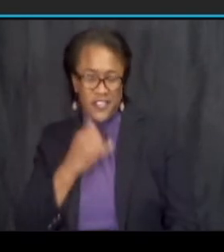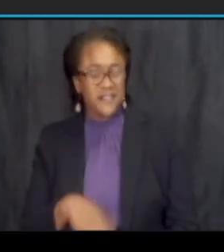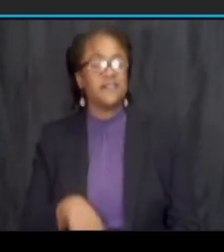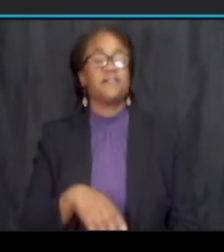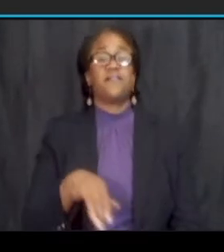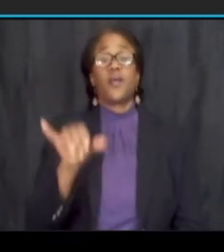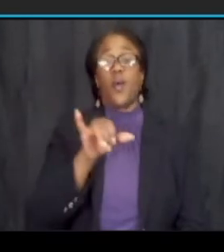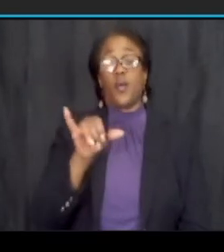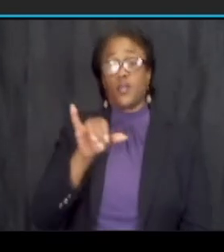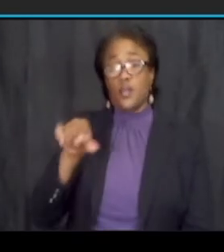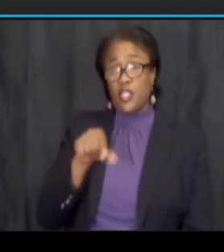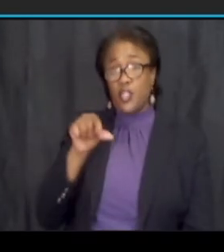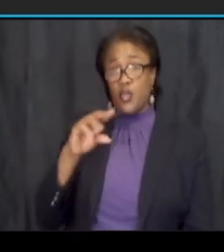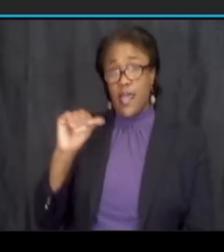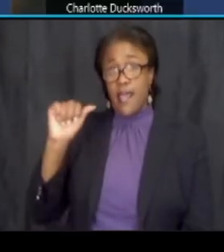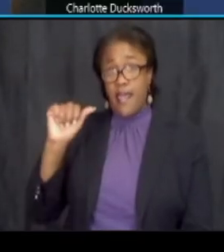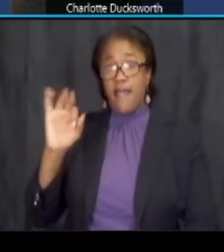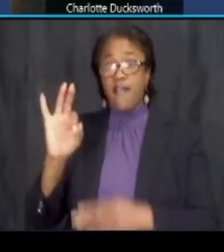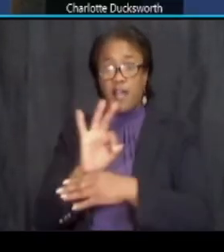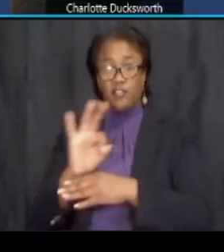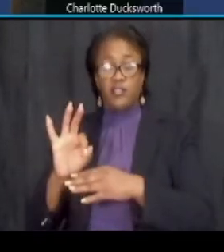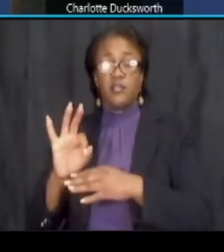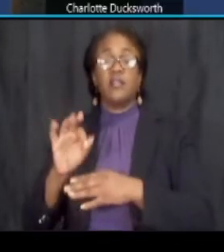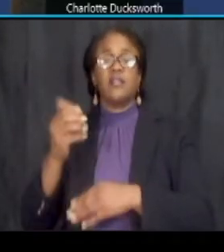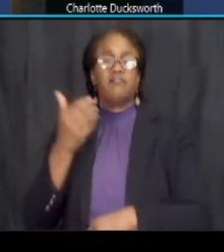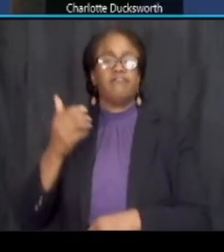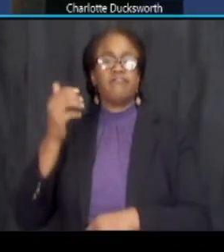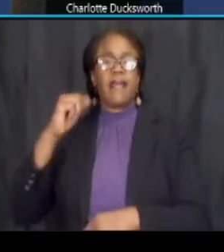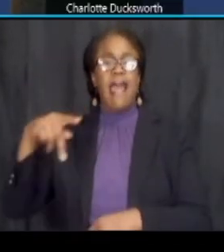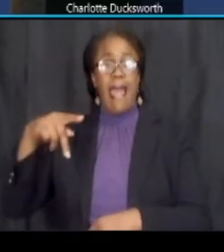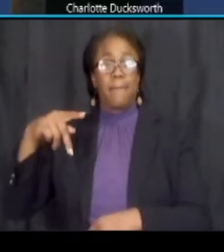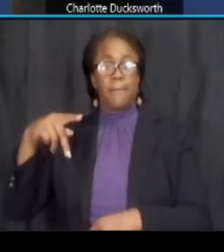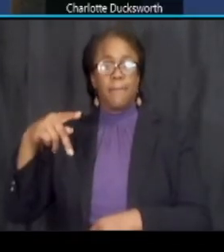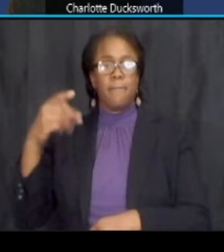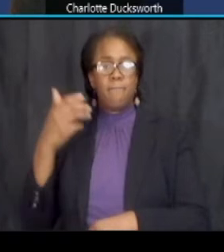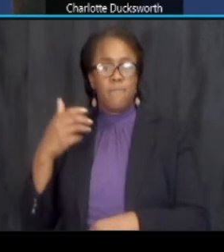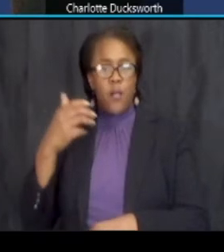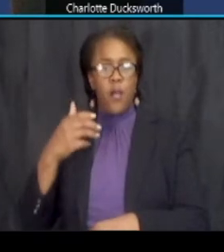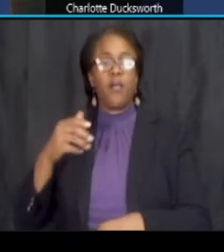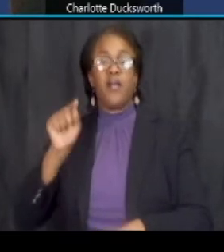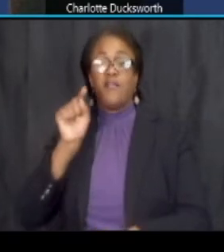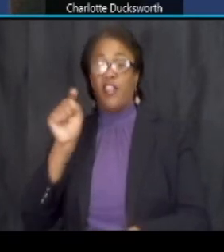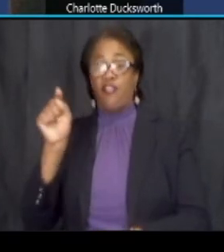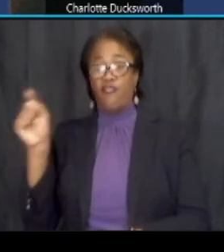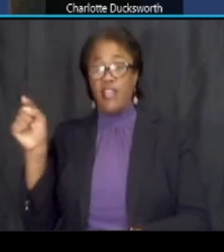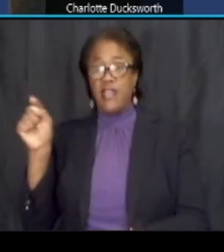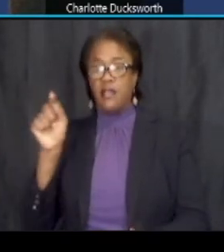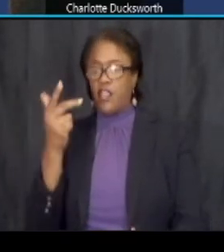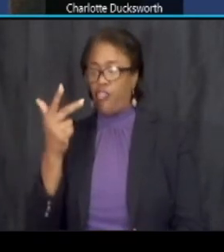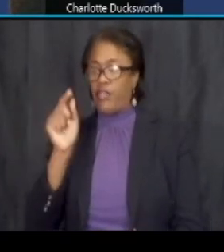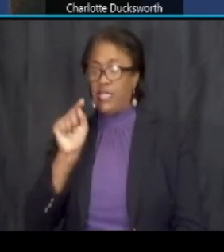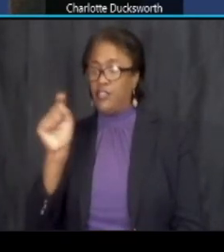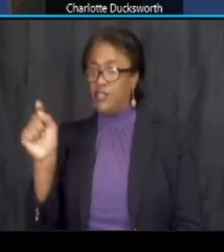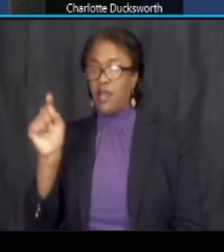q a function is available on the mobile app it's also a three dot icon as well um and you will say